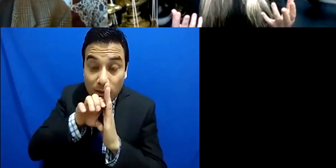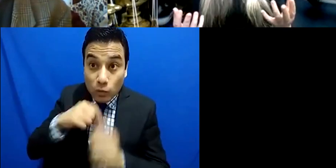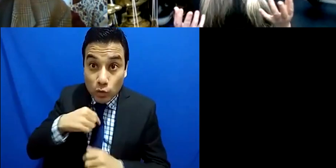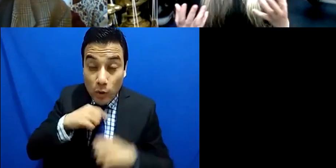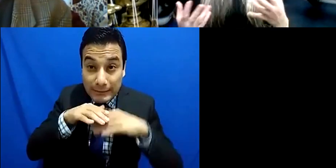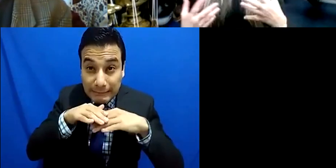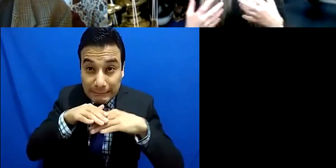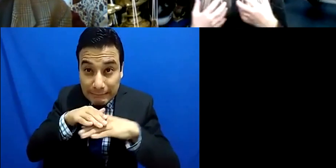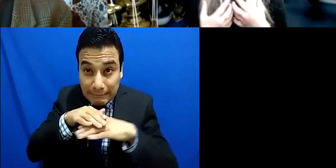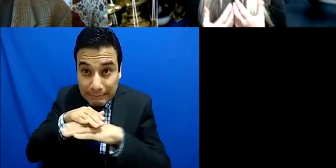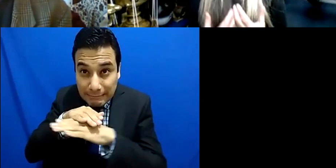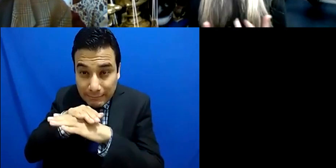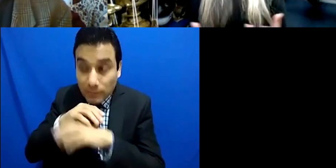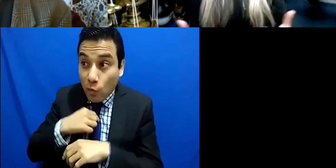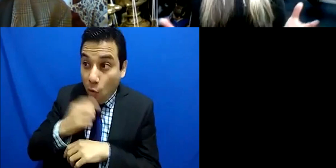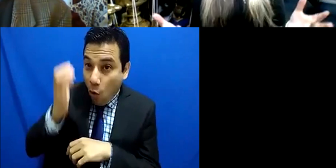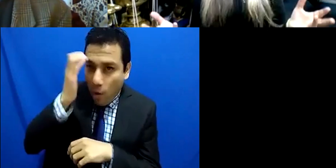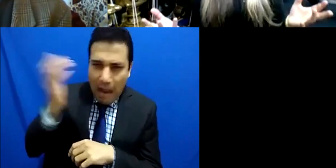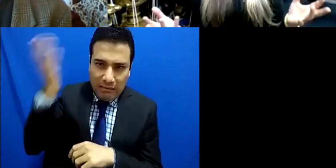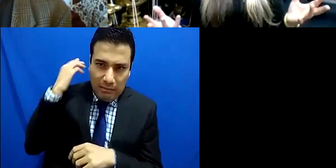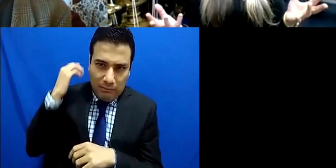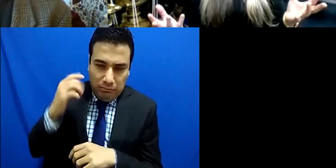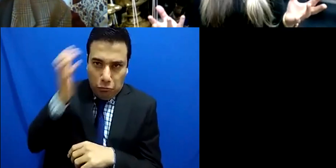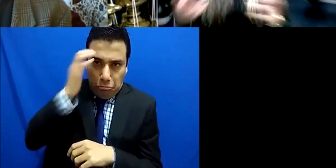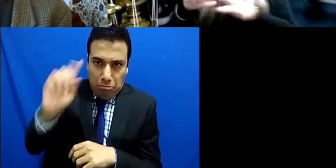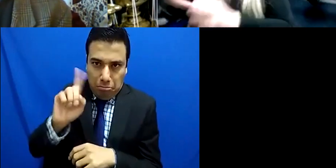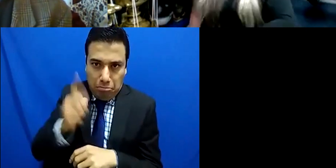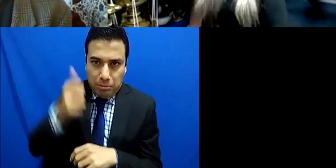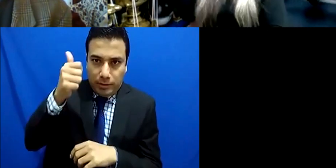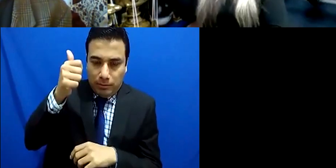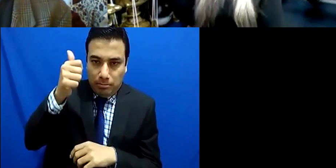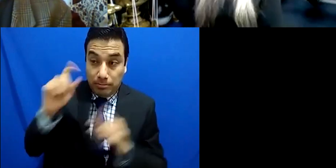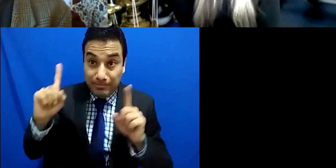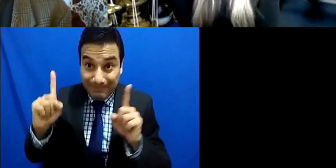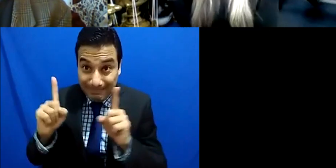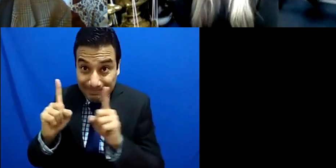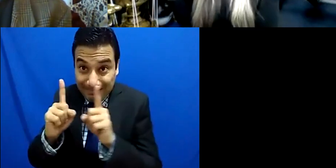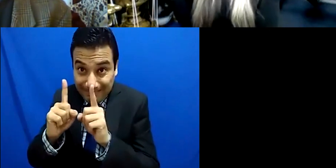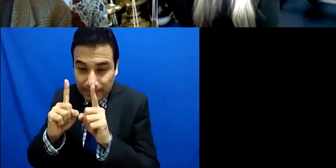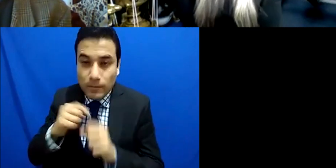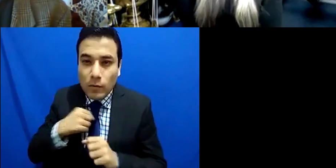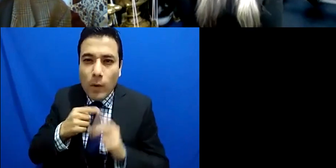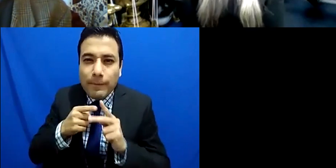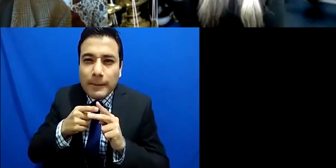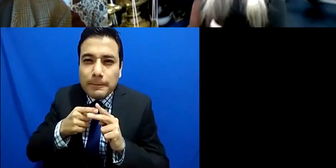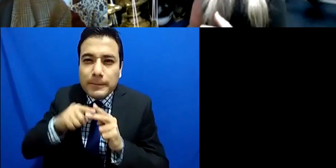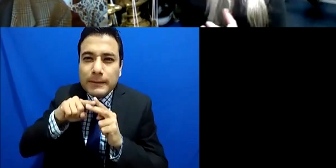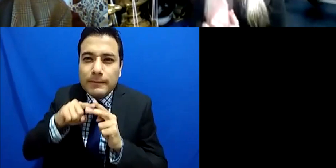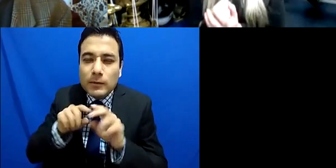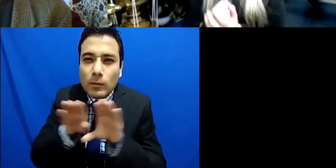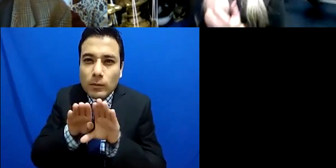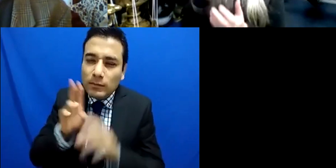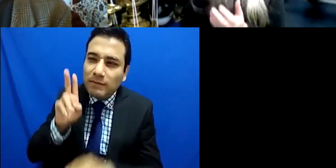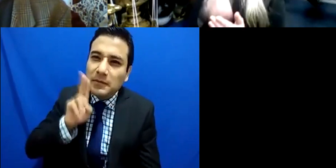and trying to build this story through leaving time at the door and just being present in that